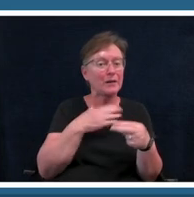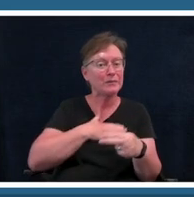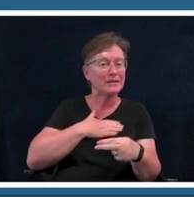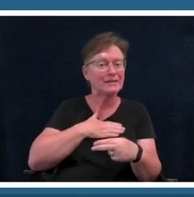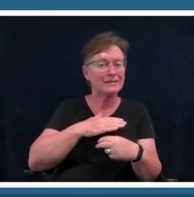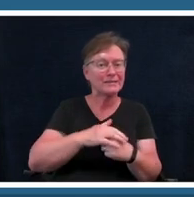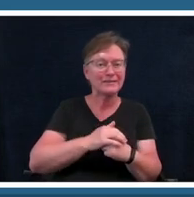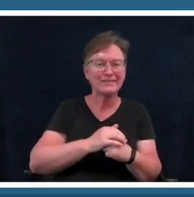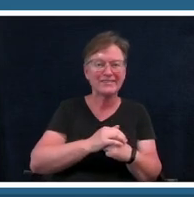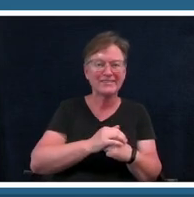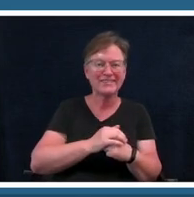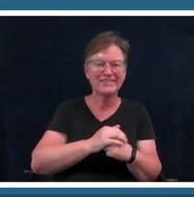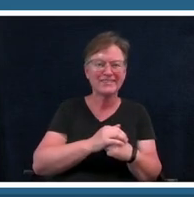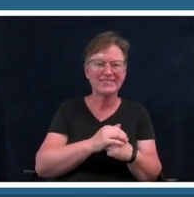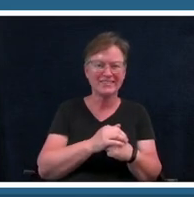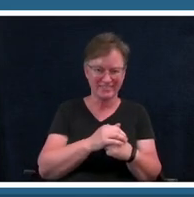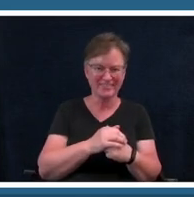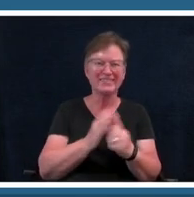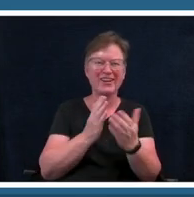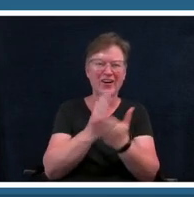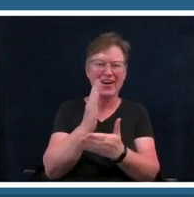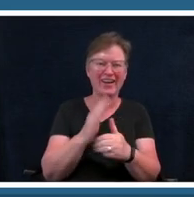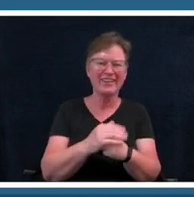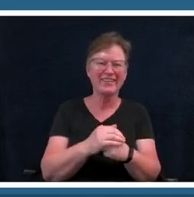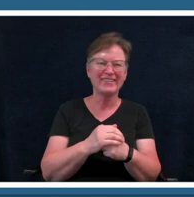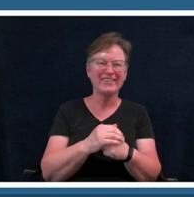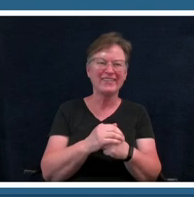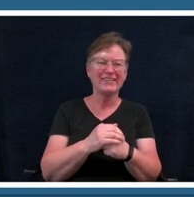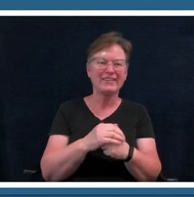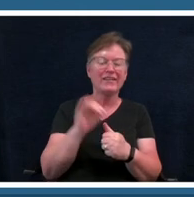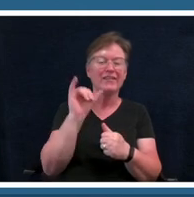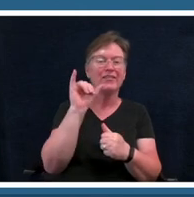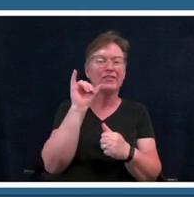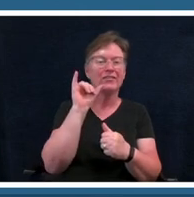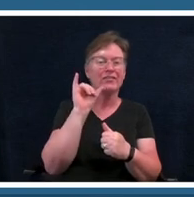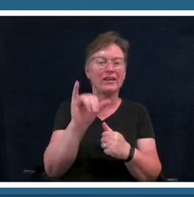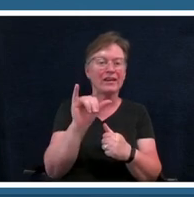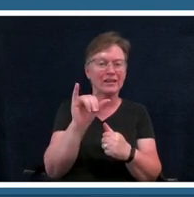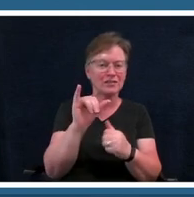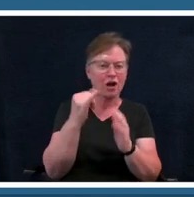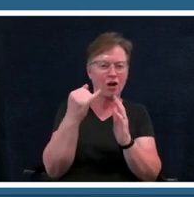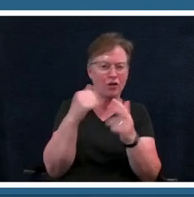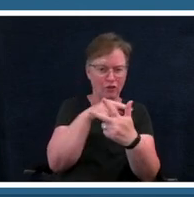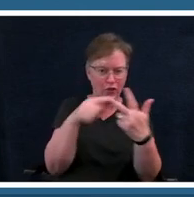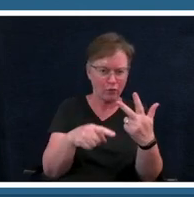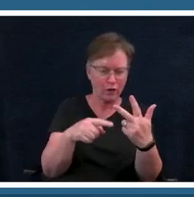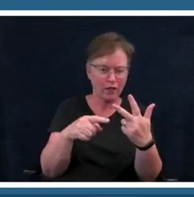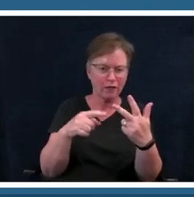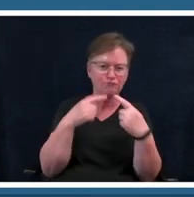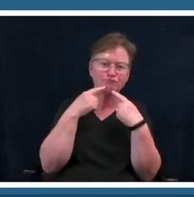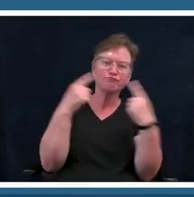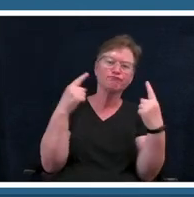all right so these are the three notable women that i